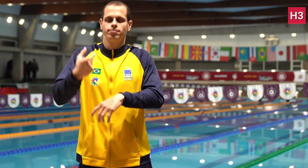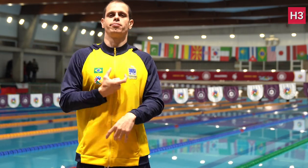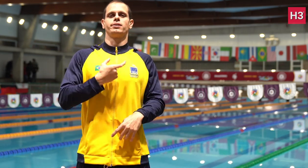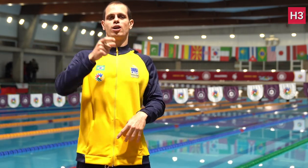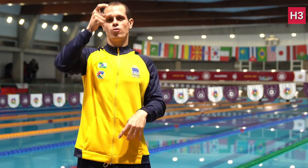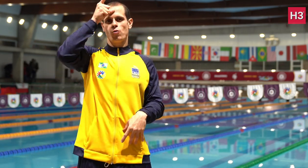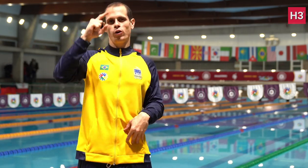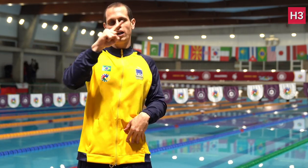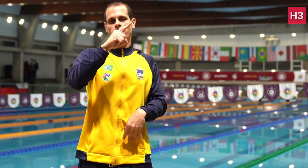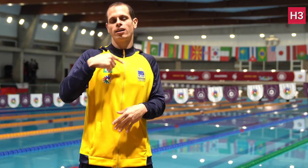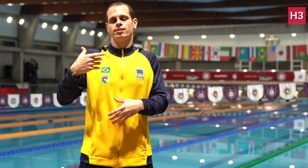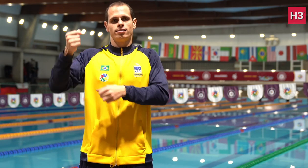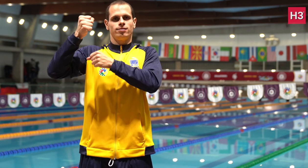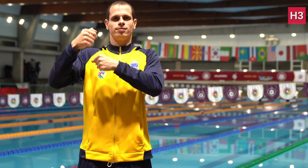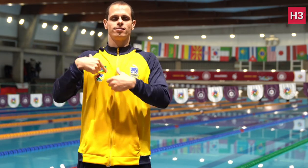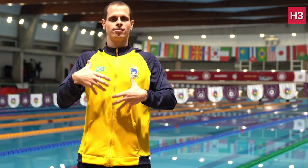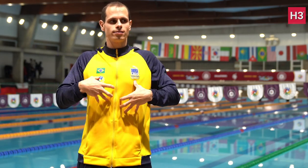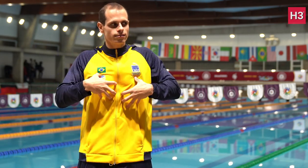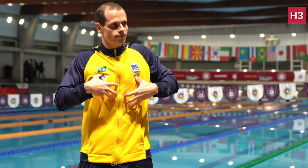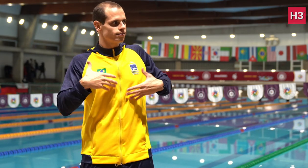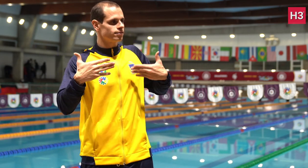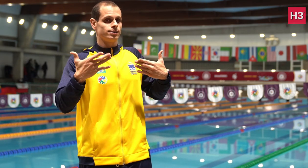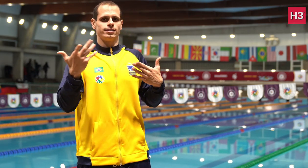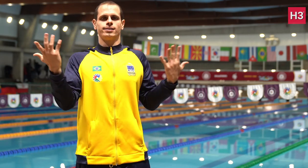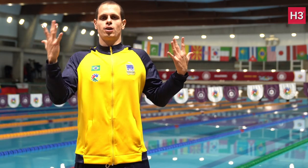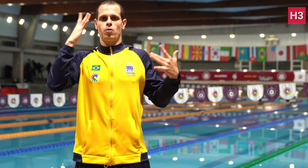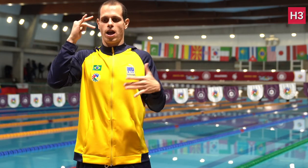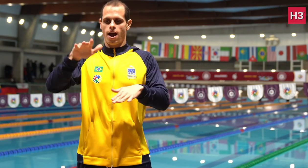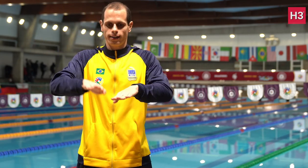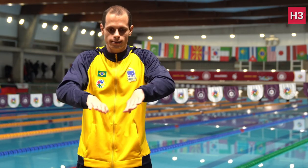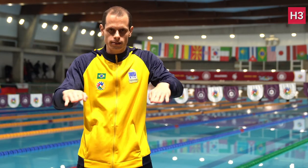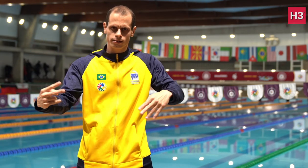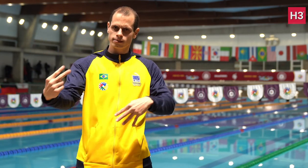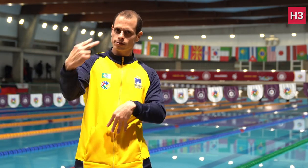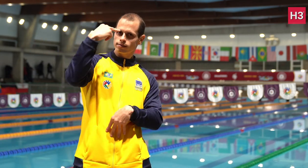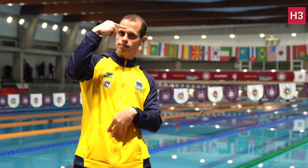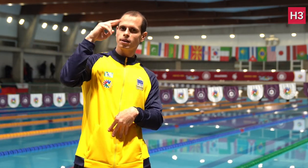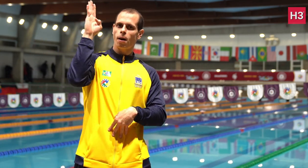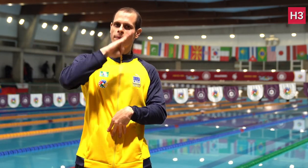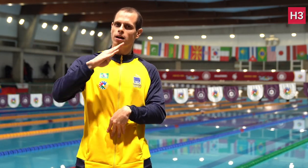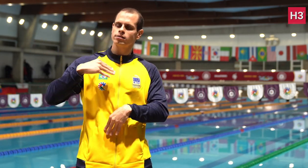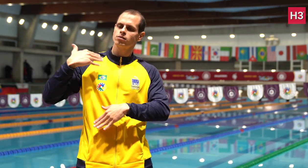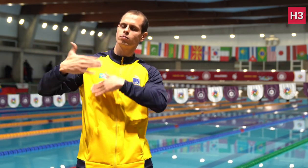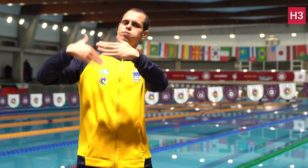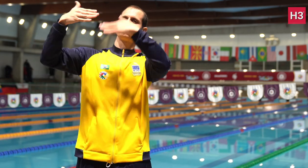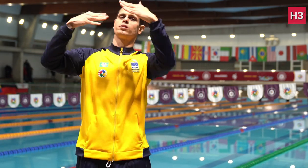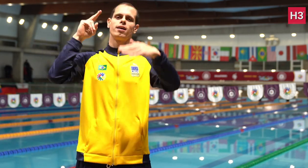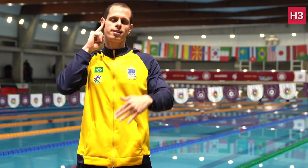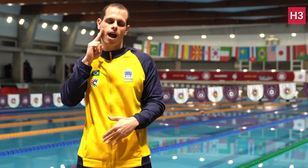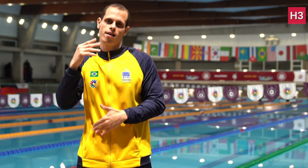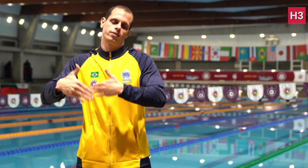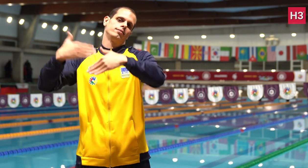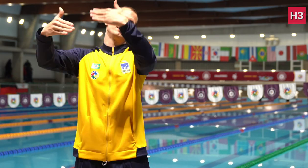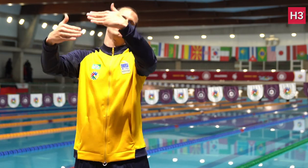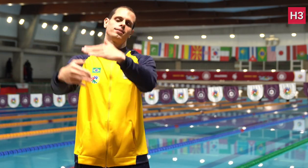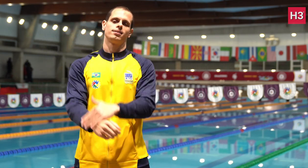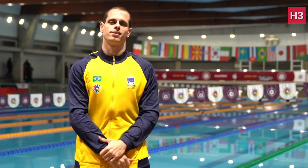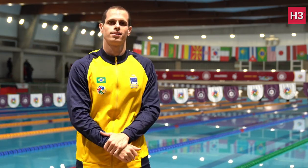in the 2017 Deaflympics Samsun. Not only that, they view me as a role model for deaf children in my country.